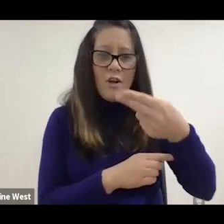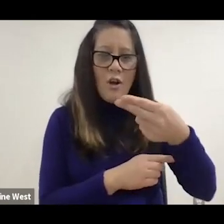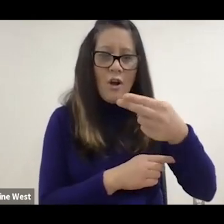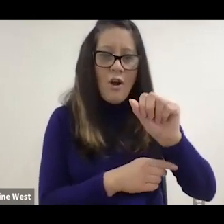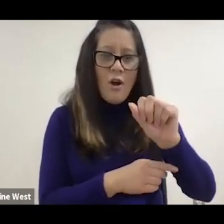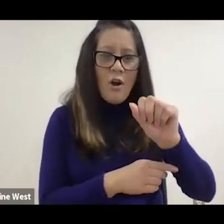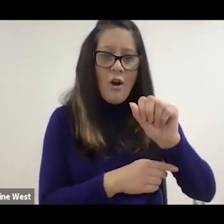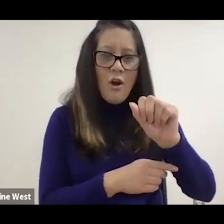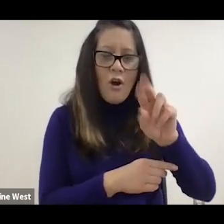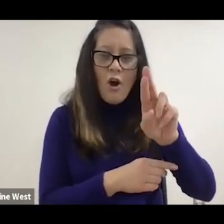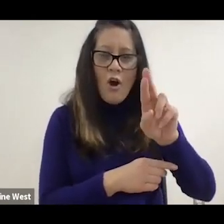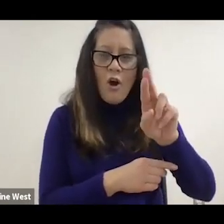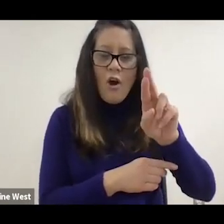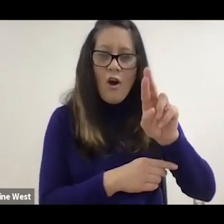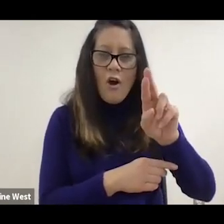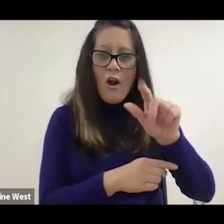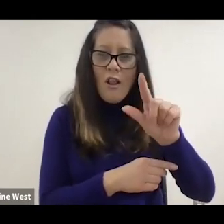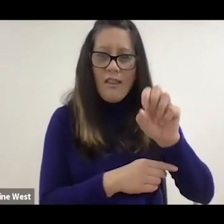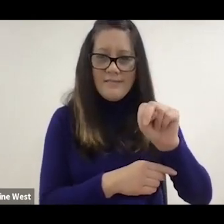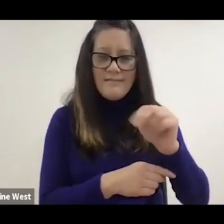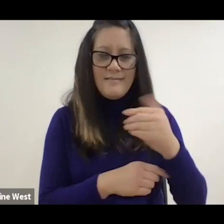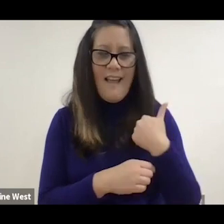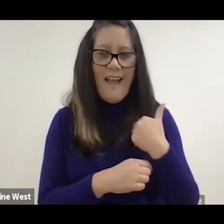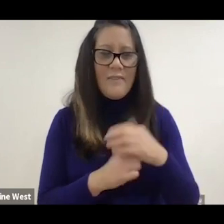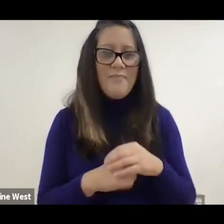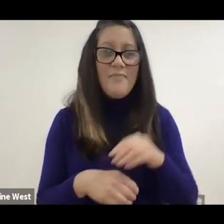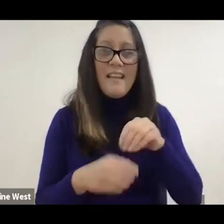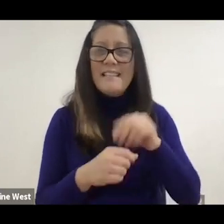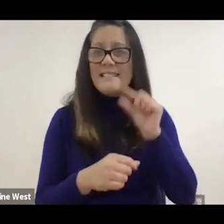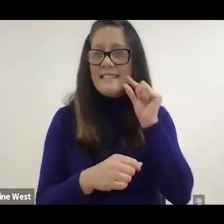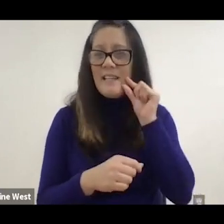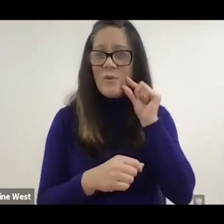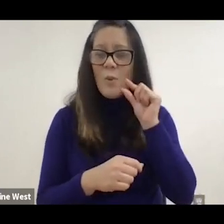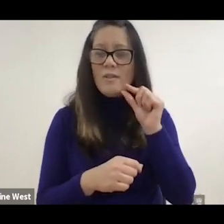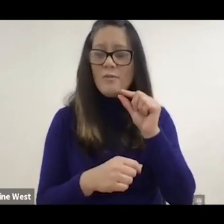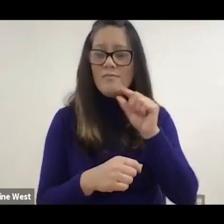park Morgan's Wonderland San Antonio. We had to come up with a wheelchair that